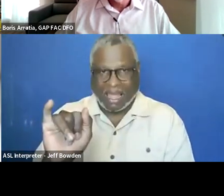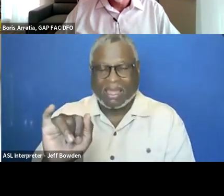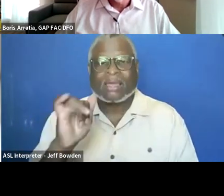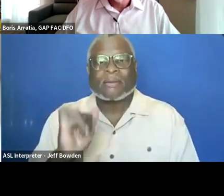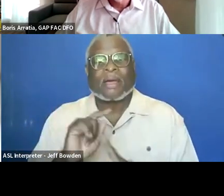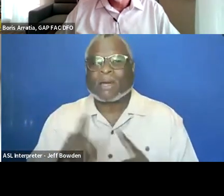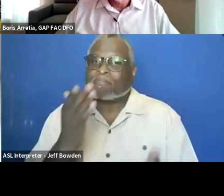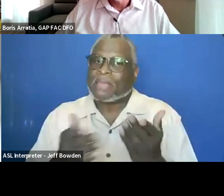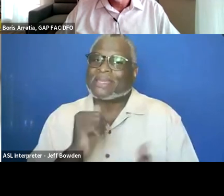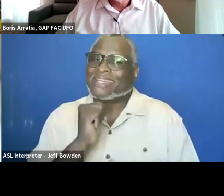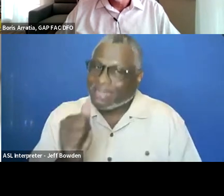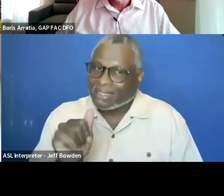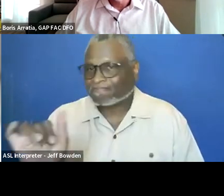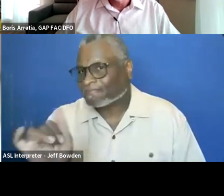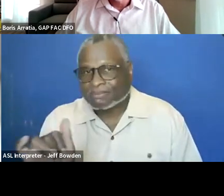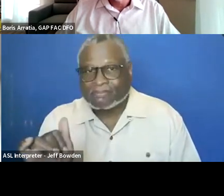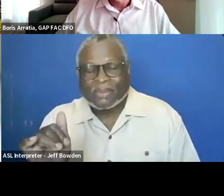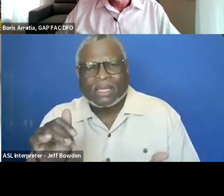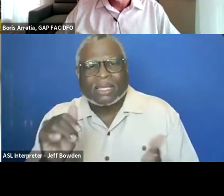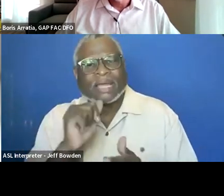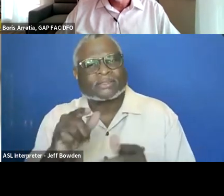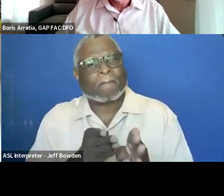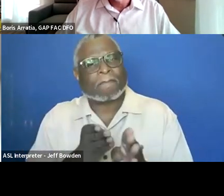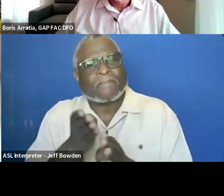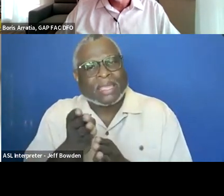but it may not be the main purpose of the contract?